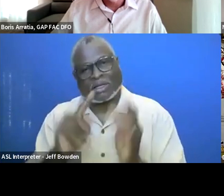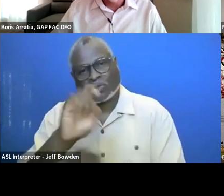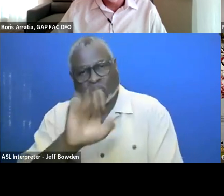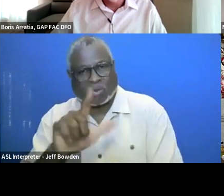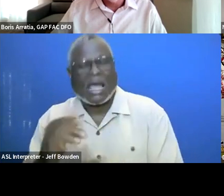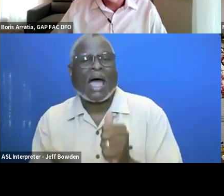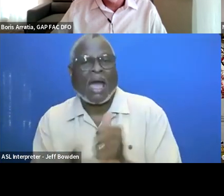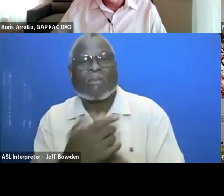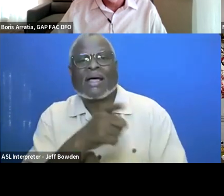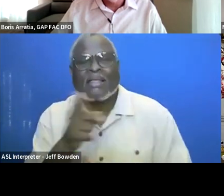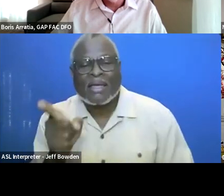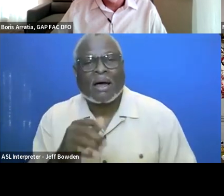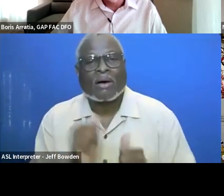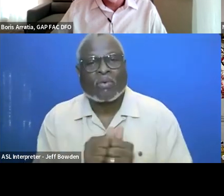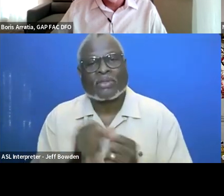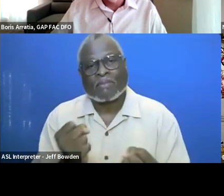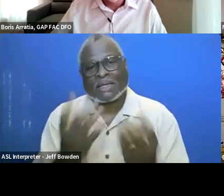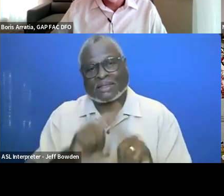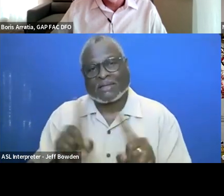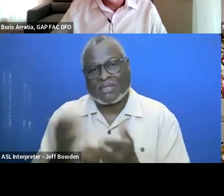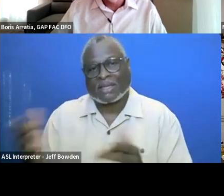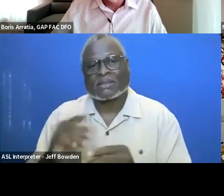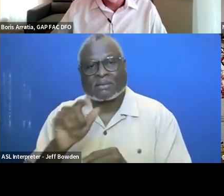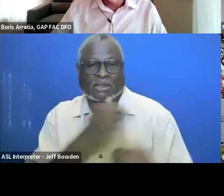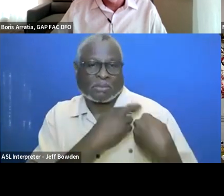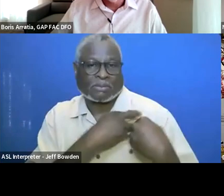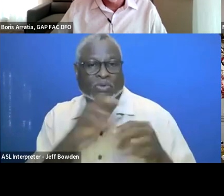with the many things that they are tasked with.